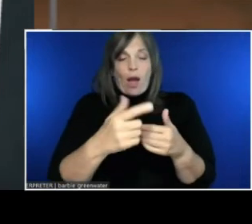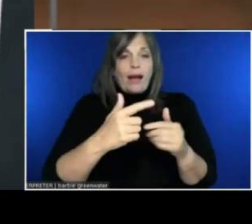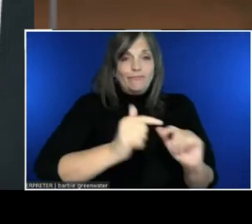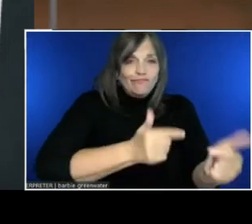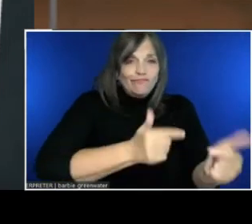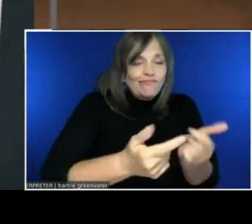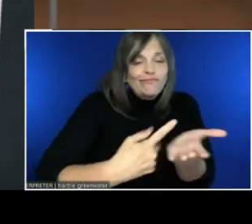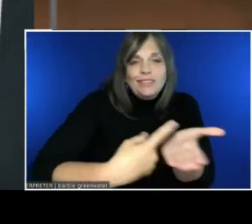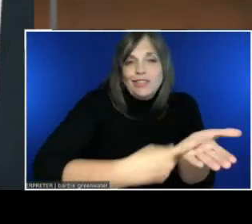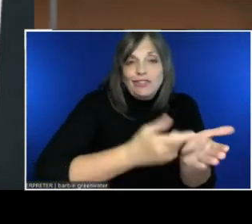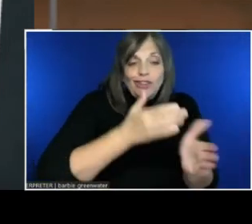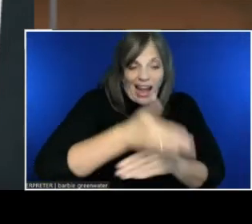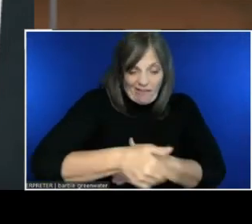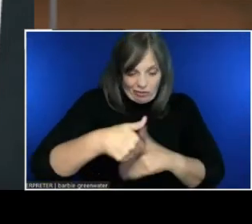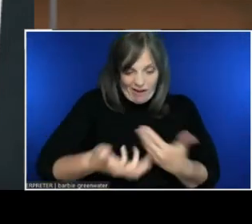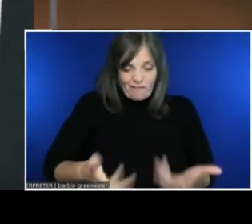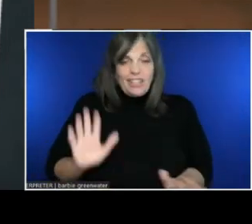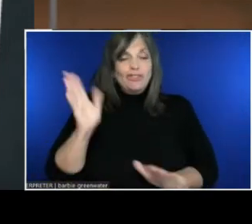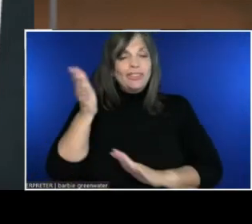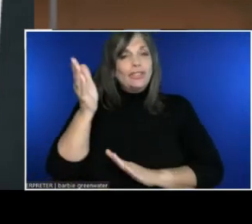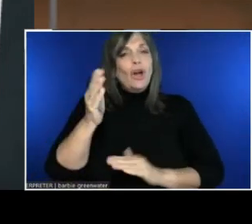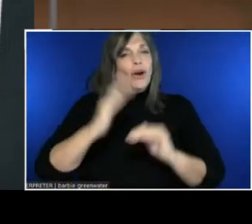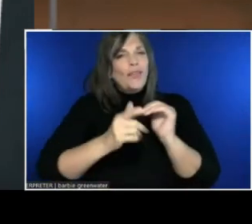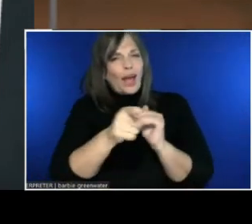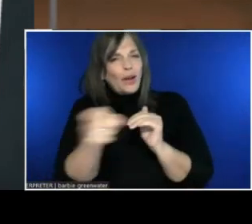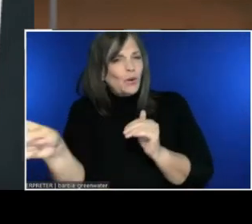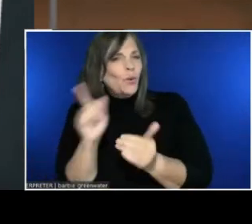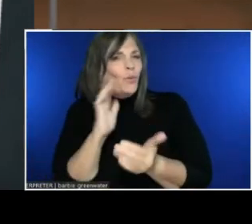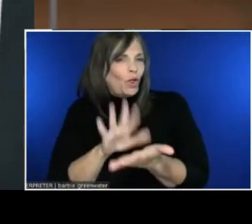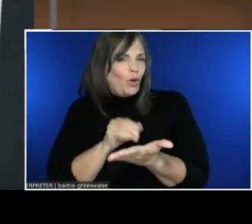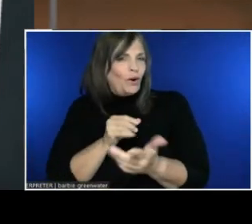I titled this talk "captions and beyond", because we are gonna talk about captions.